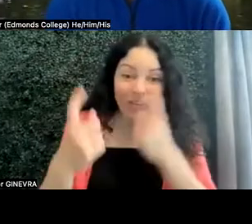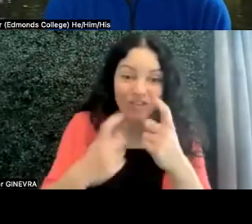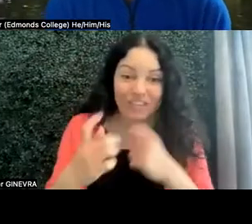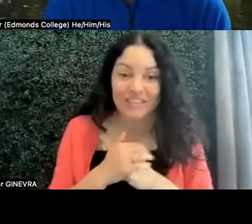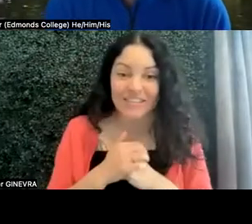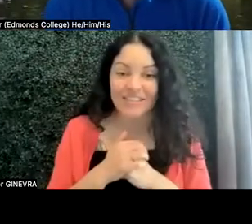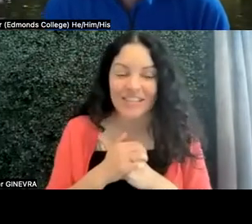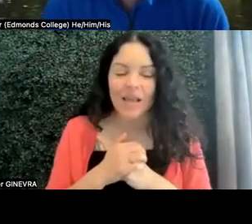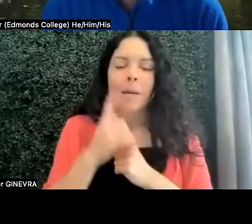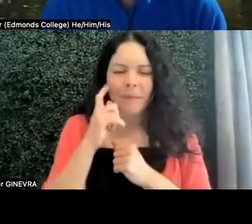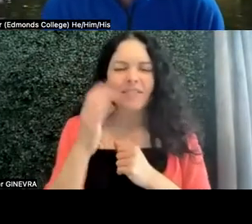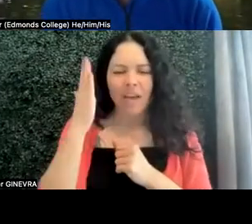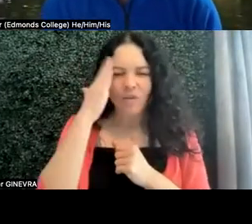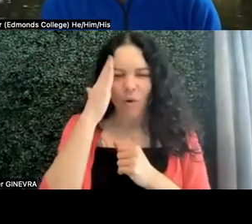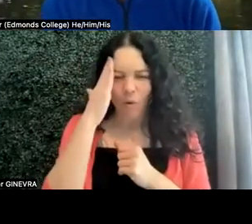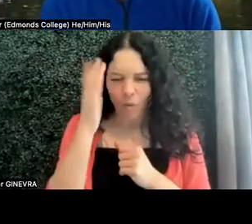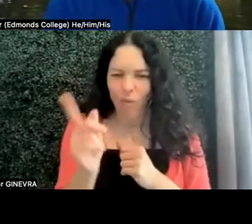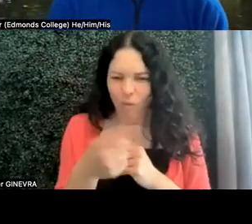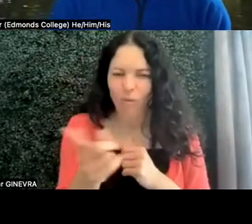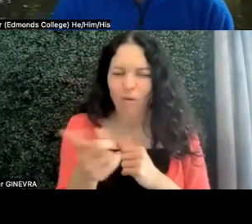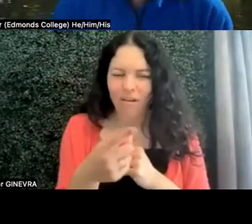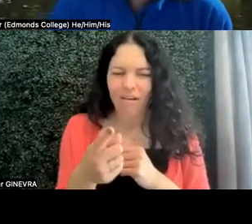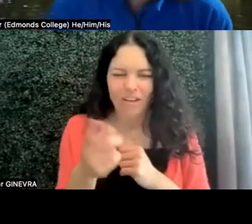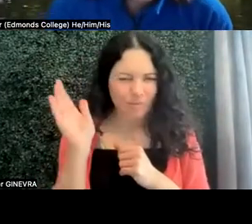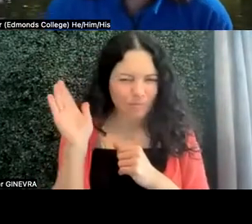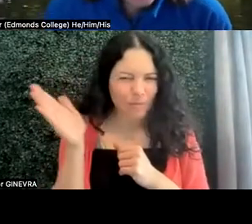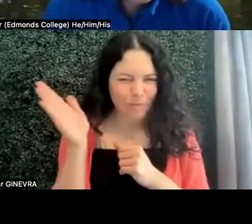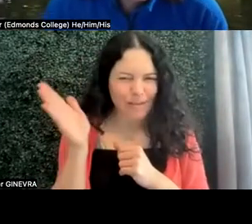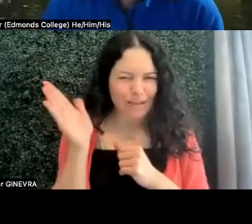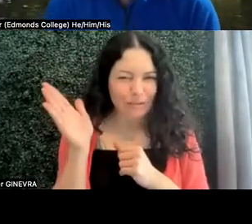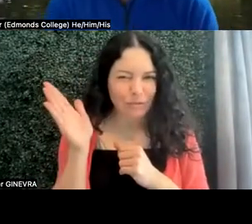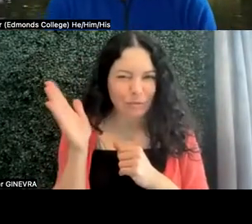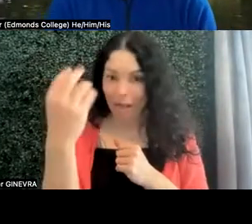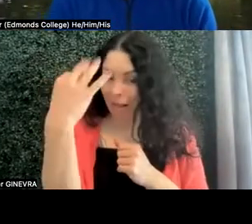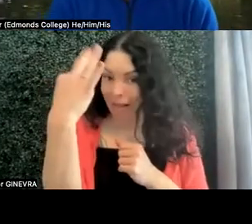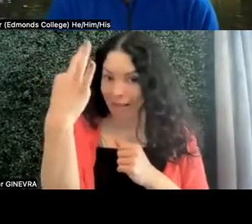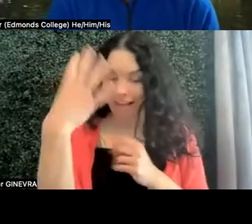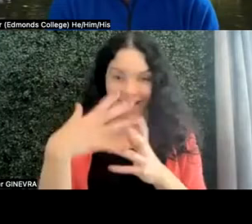because I know that you've been presented to quite a bit, is my assumption. I haven't been in on them.